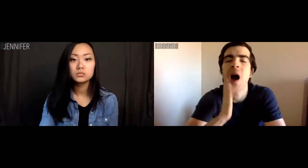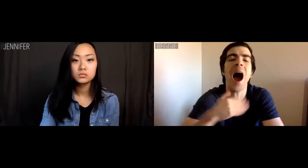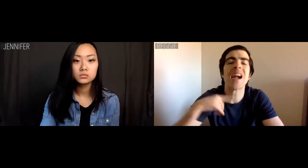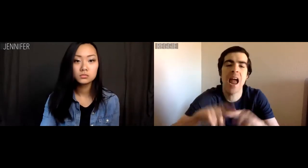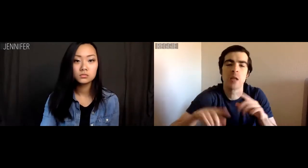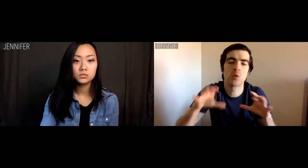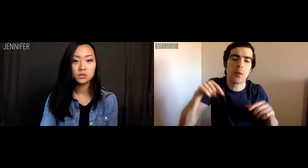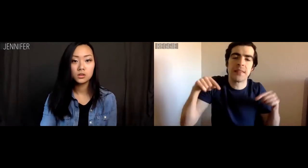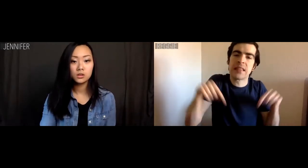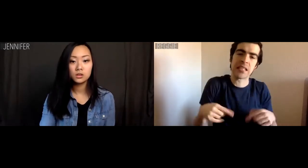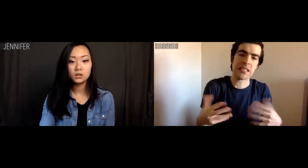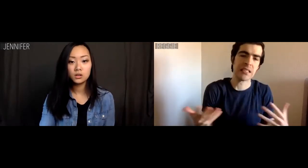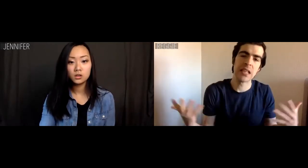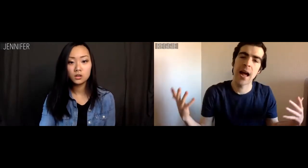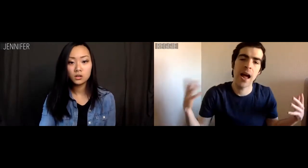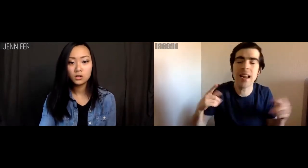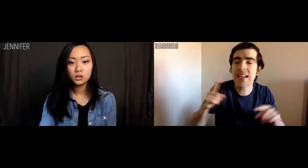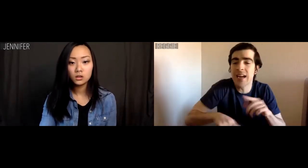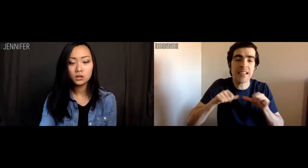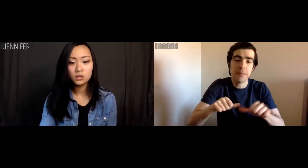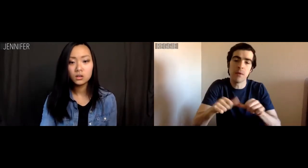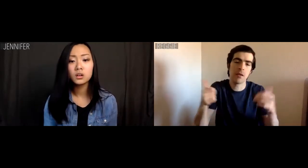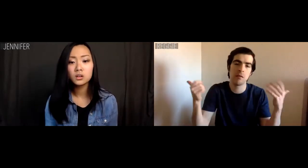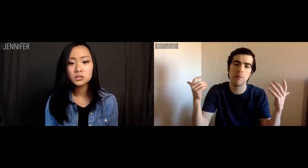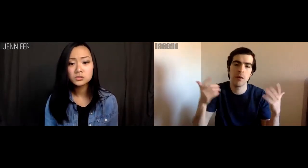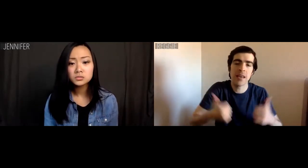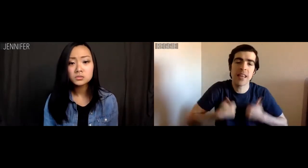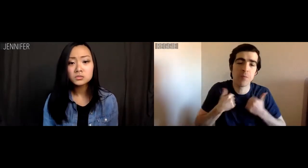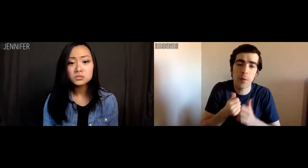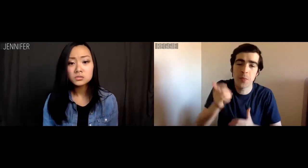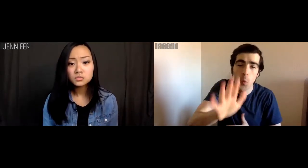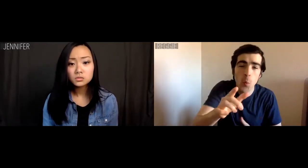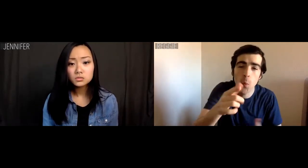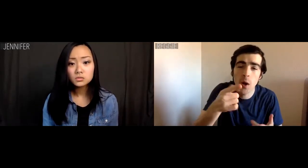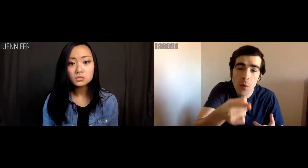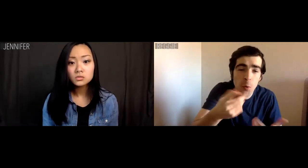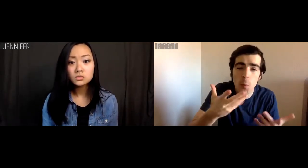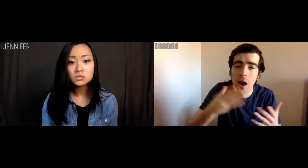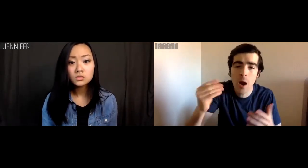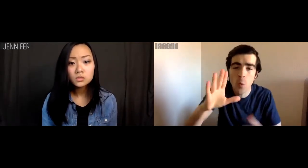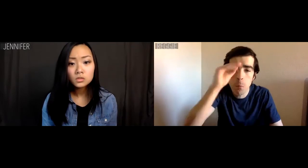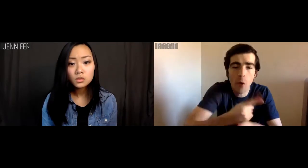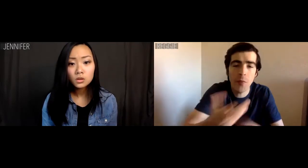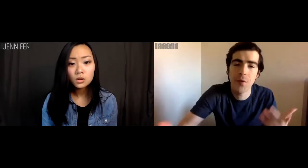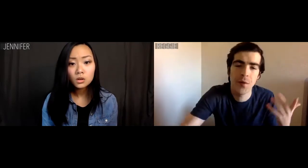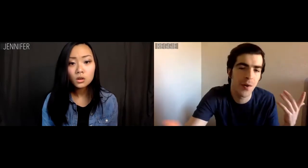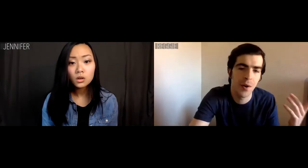Reggie: I can't do this, OK? I can't keep living with you and your brother.